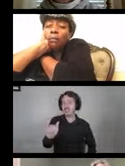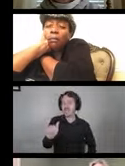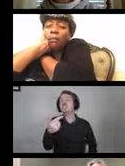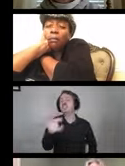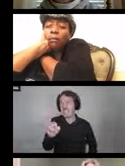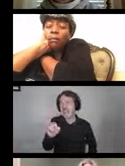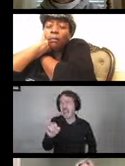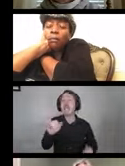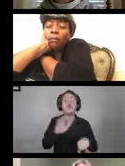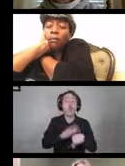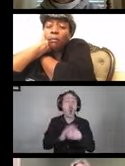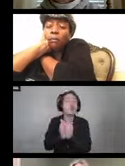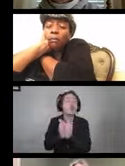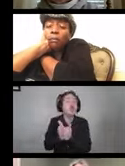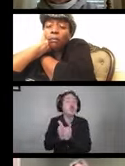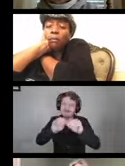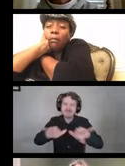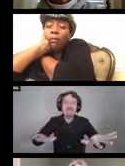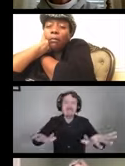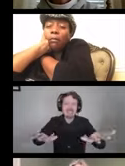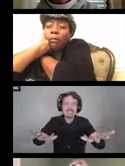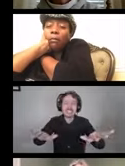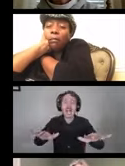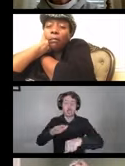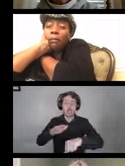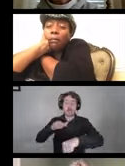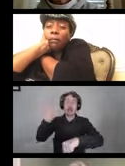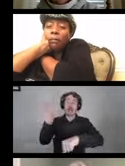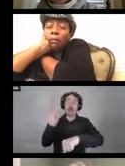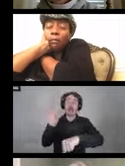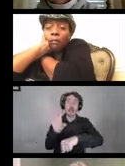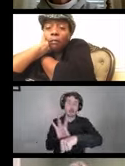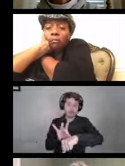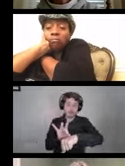on cruise ships. It survives up to 2 weeks.